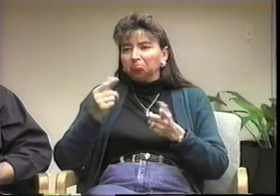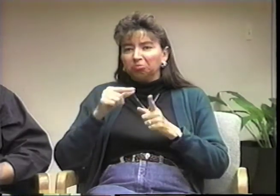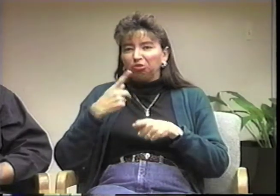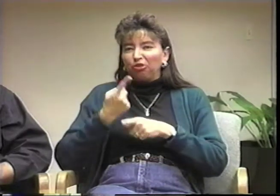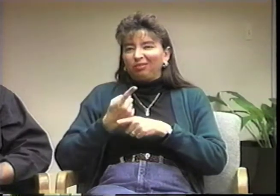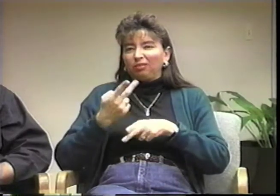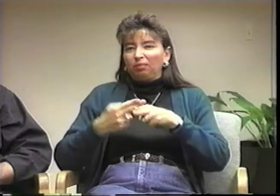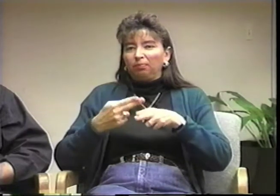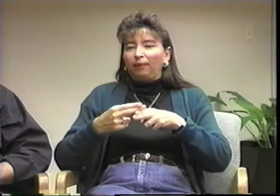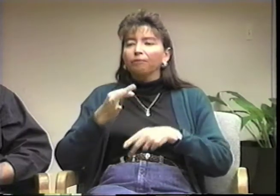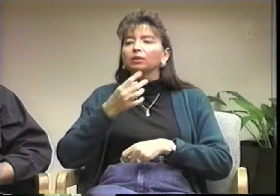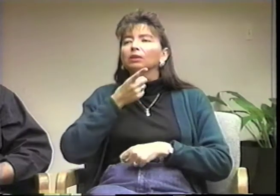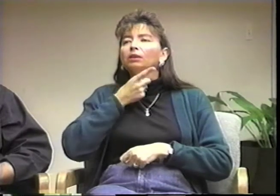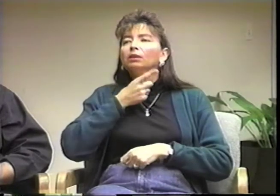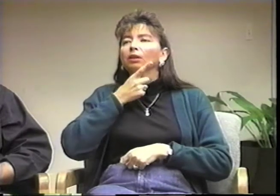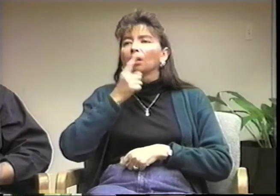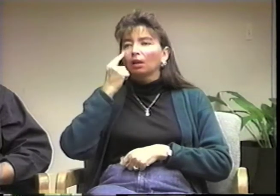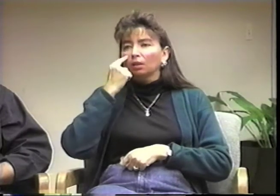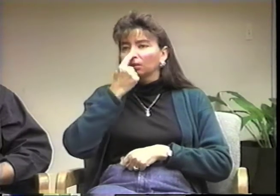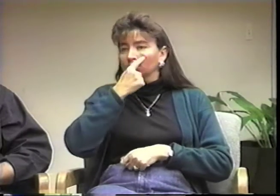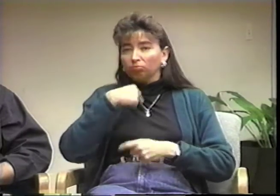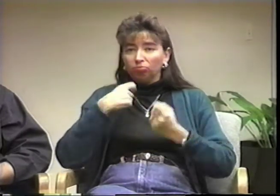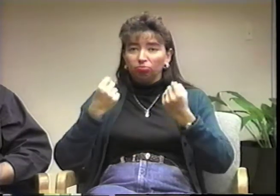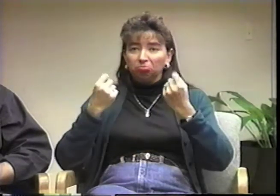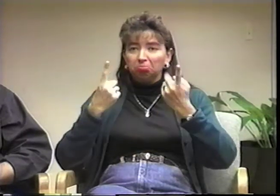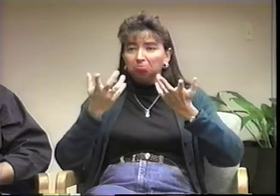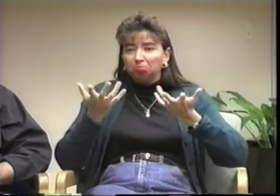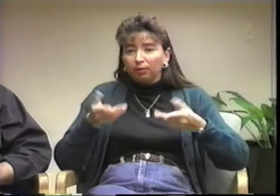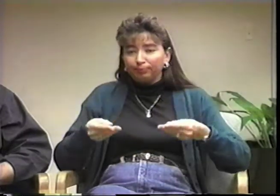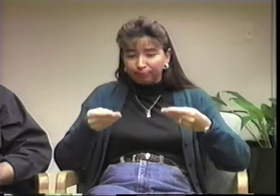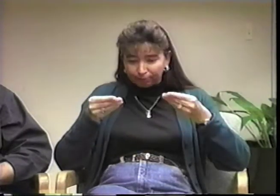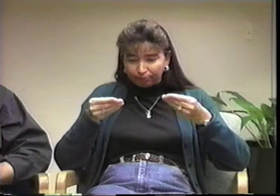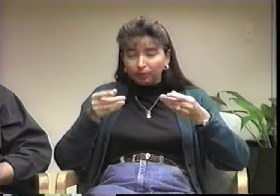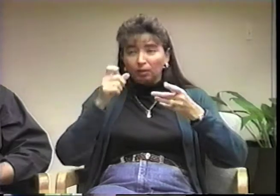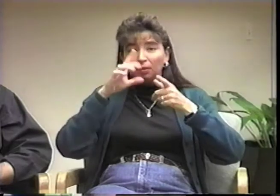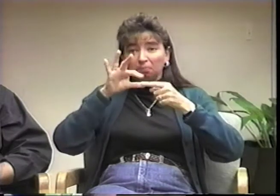That is the proper name for the type of eye disease I have.